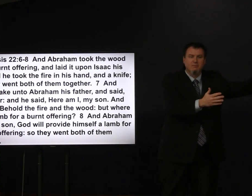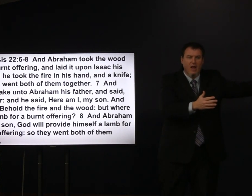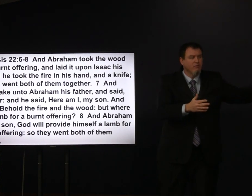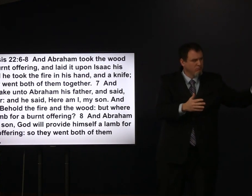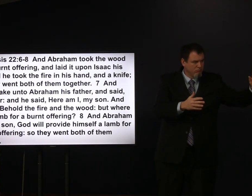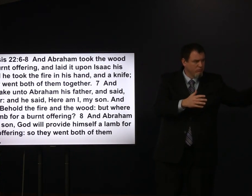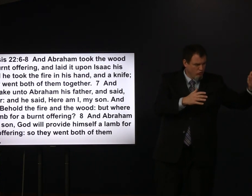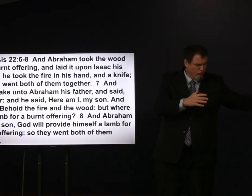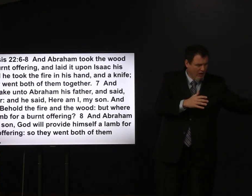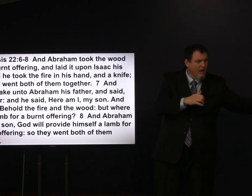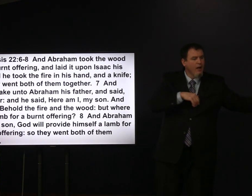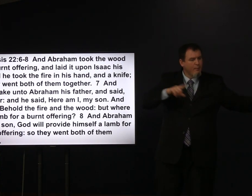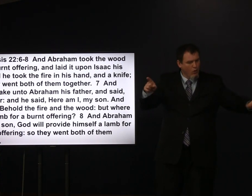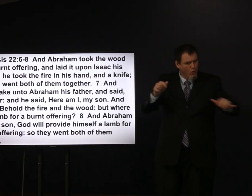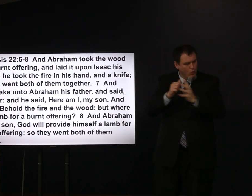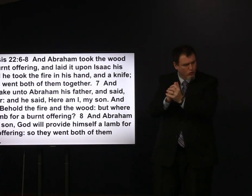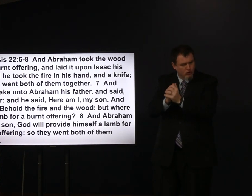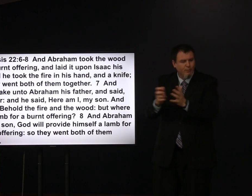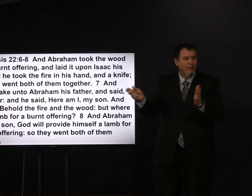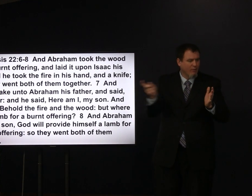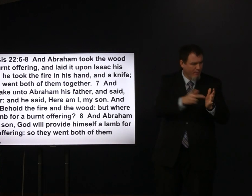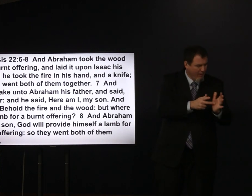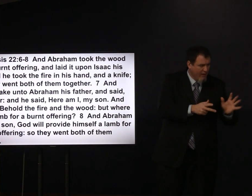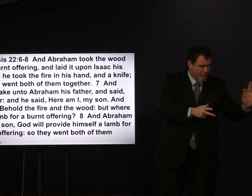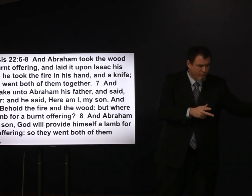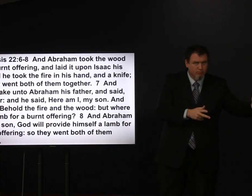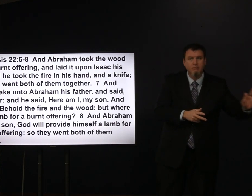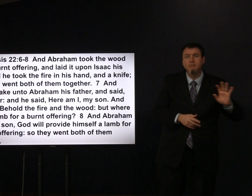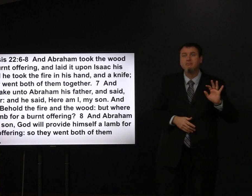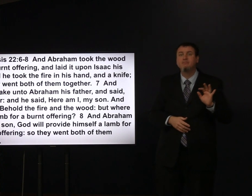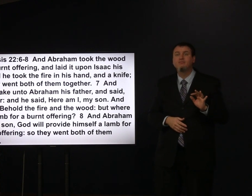and they left the servants behind you stay there we'll go worship and come back